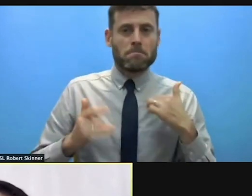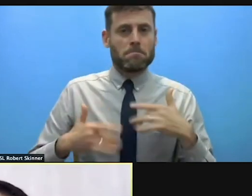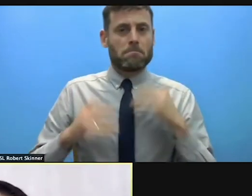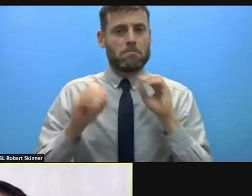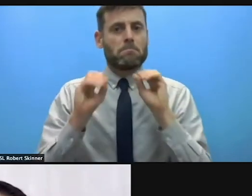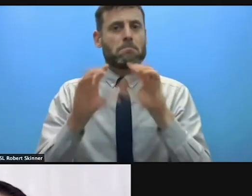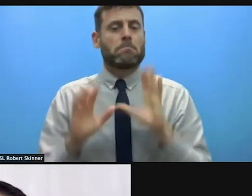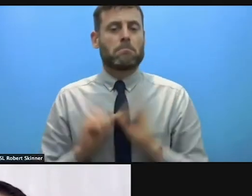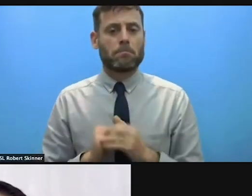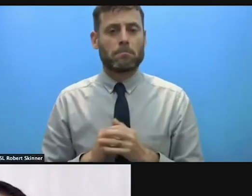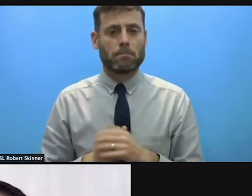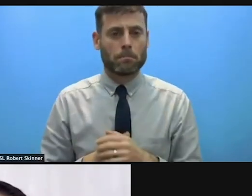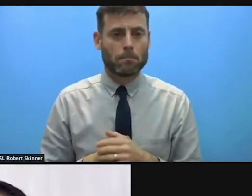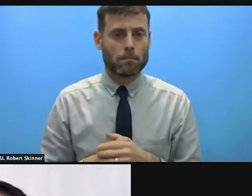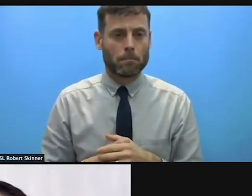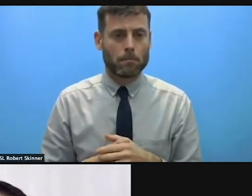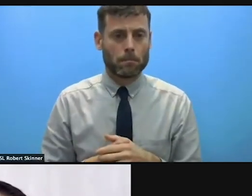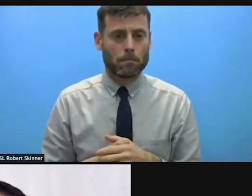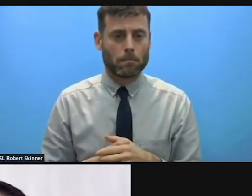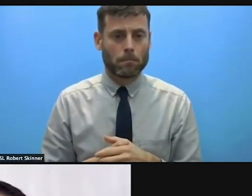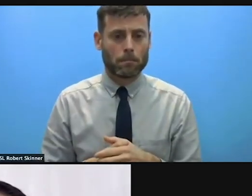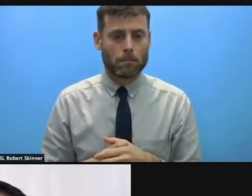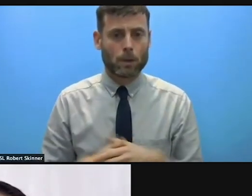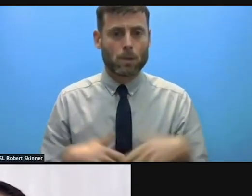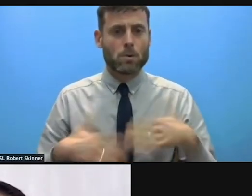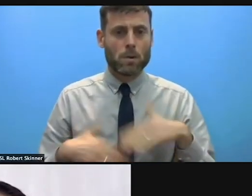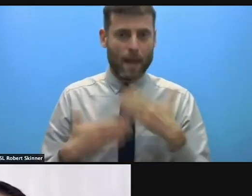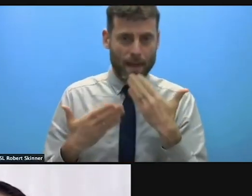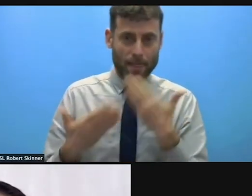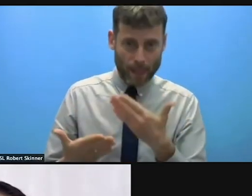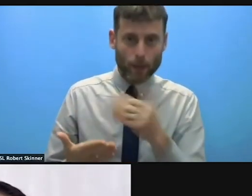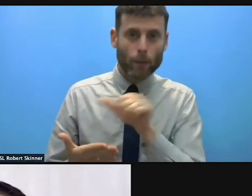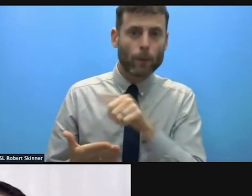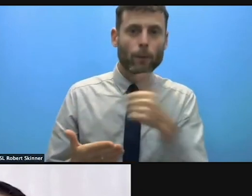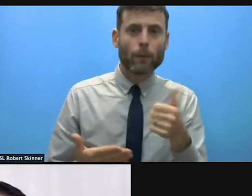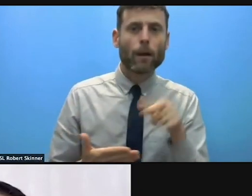Thank you so much Maye for that perspective. I would like to bring in